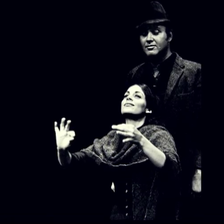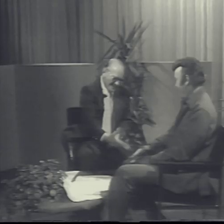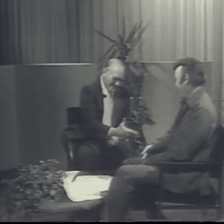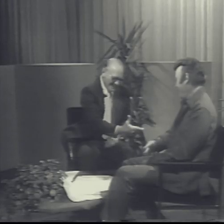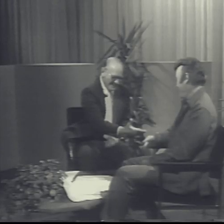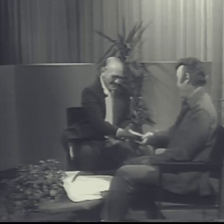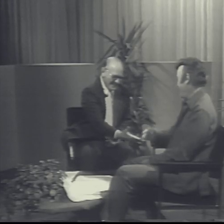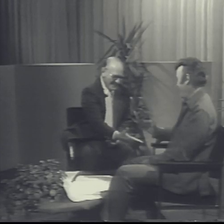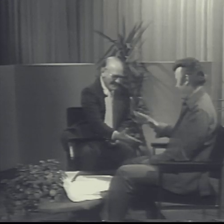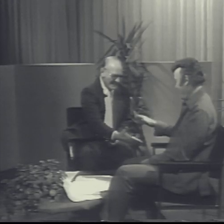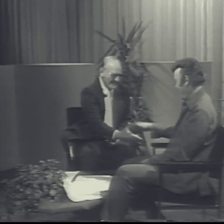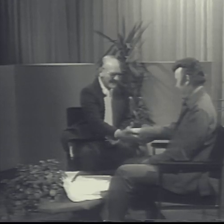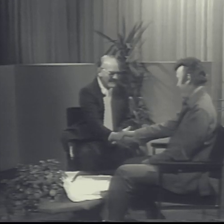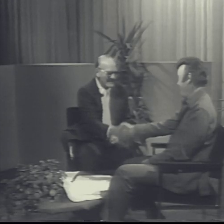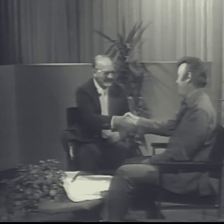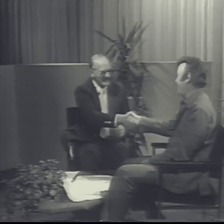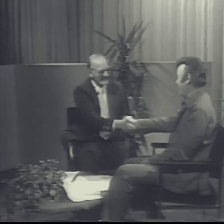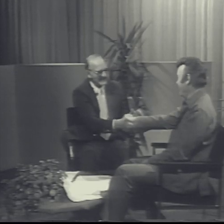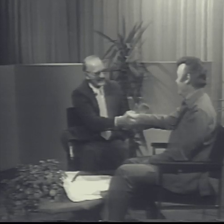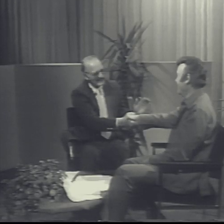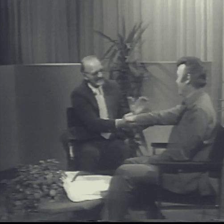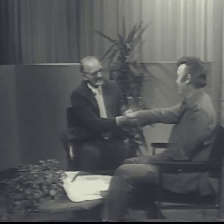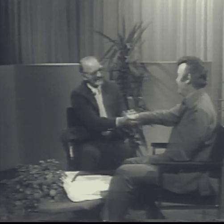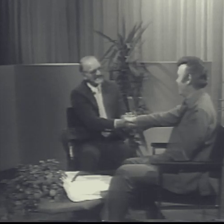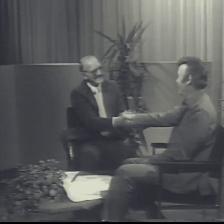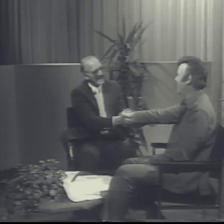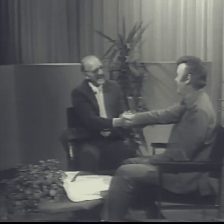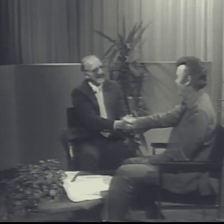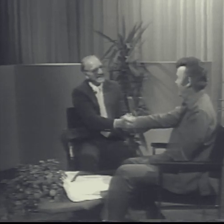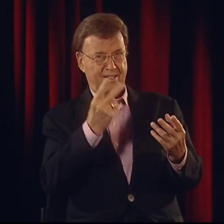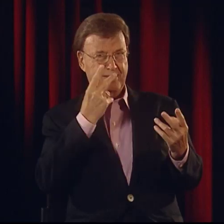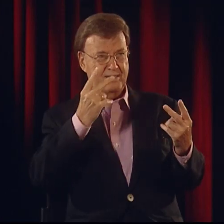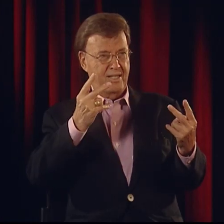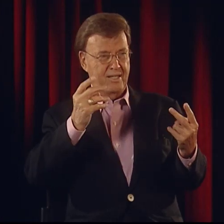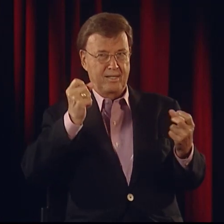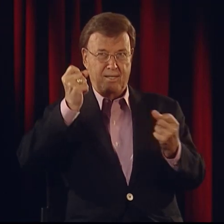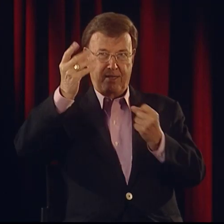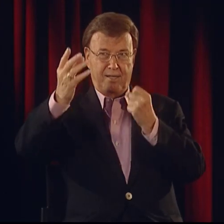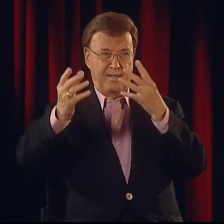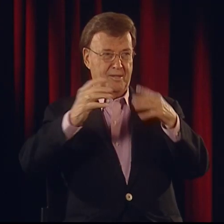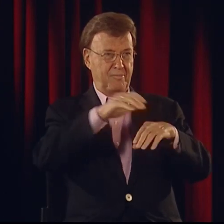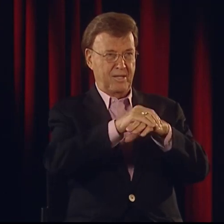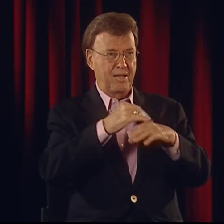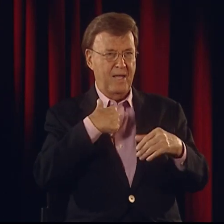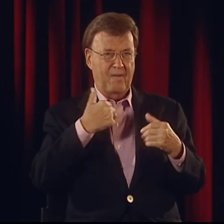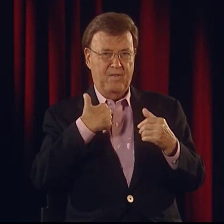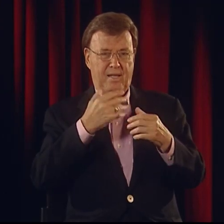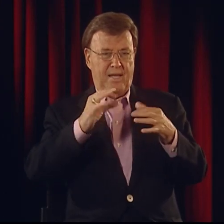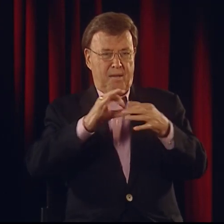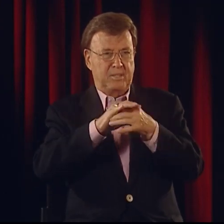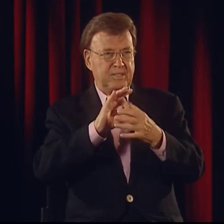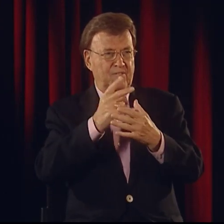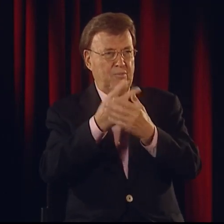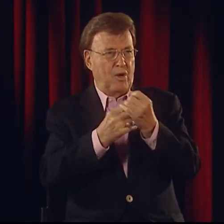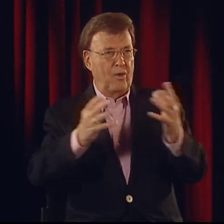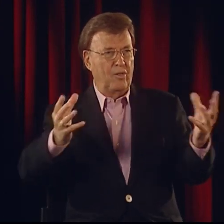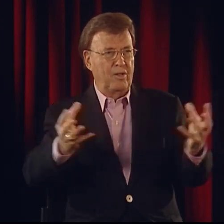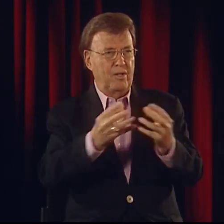But I have to say that Bob Panara ingrained the importance of English. I had the sign input from my dad and the English from Bob Panara,